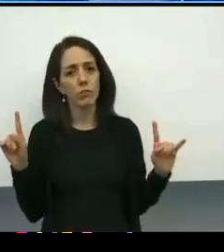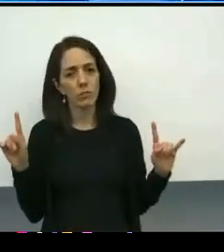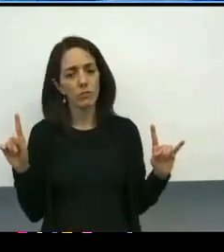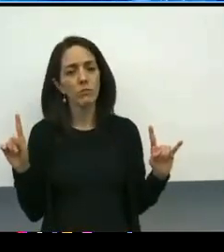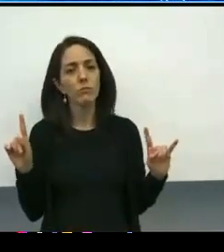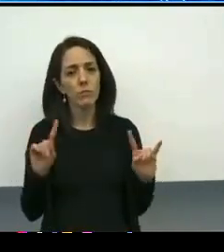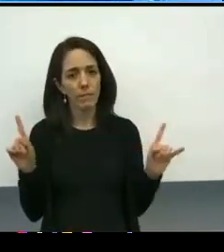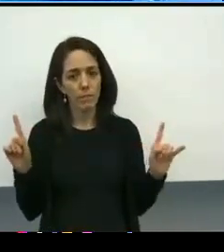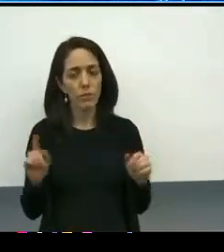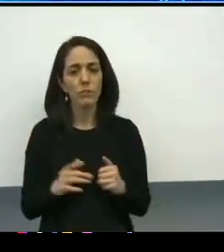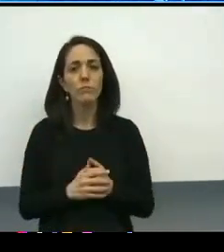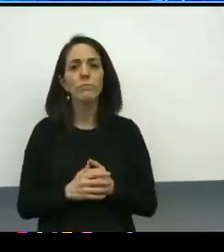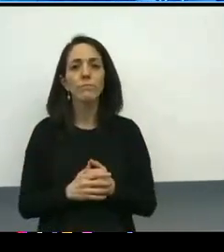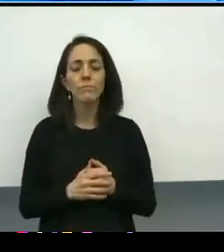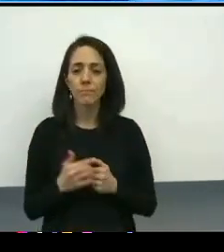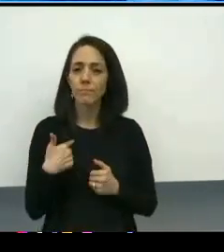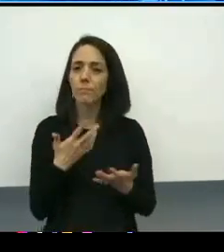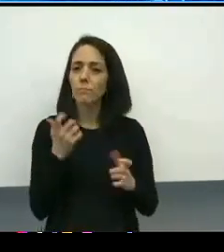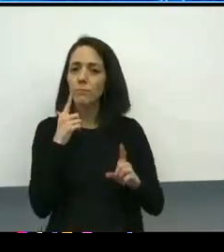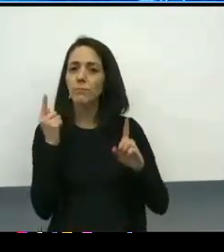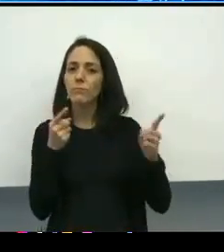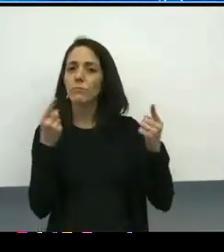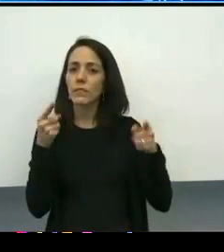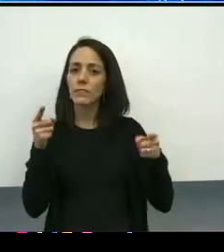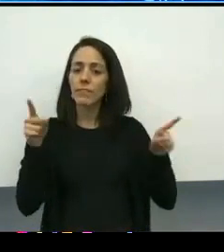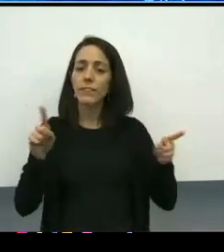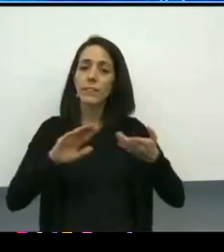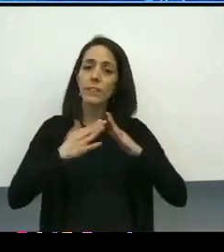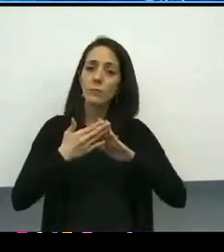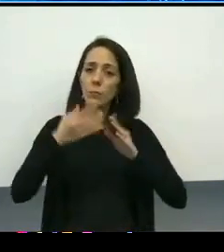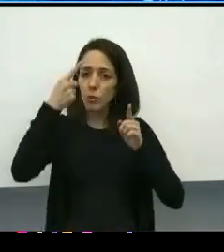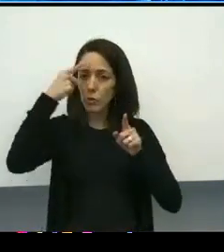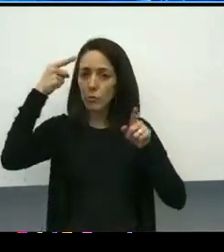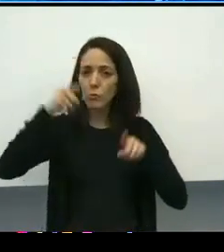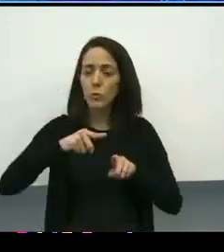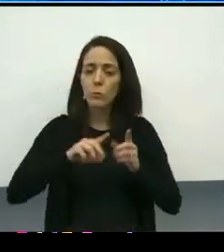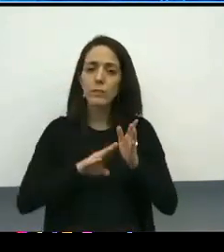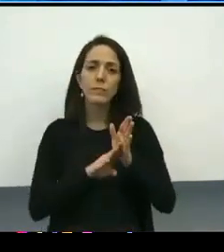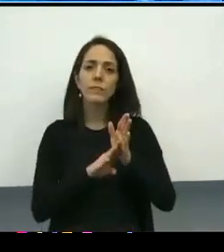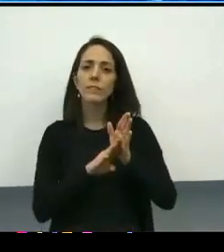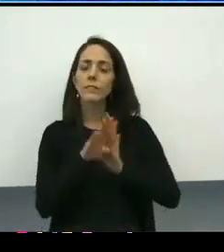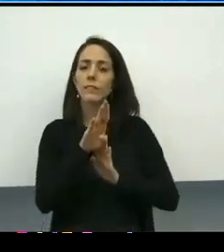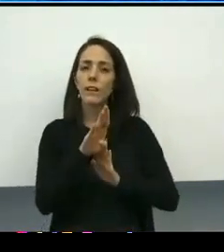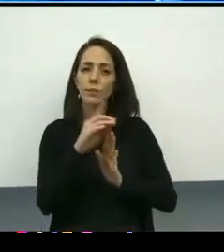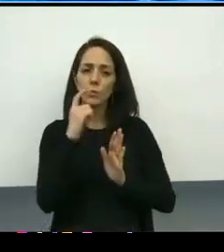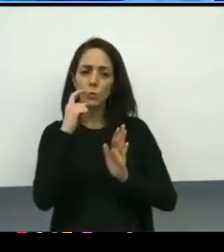Our community agreements are designed to recognize this reality and to allow for a safe